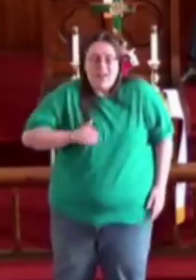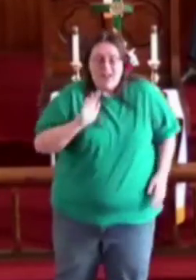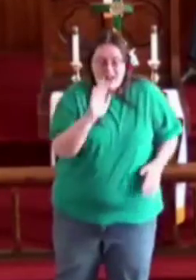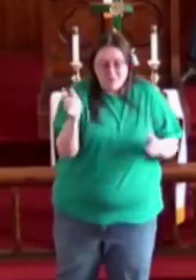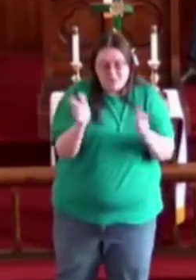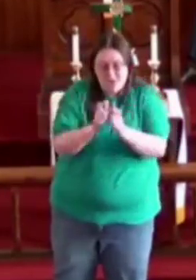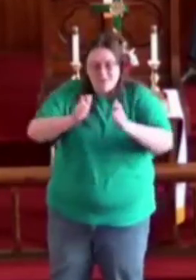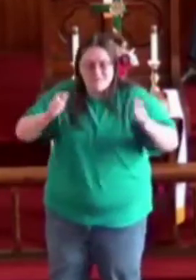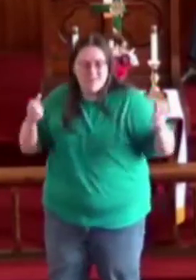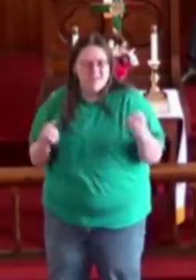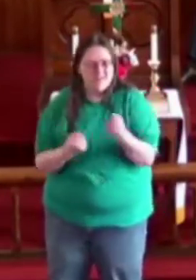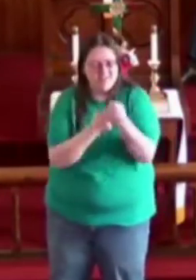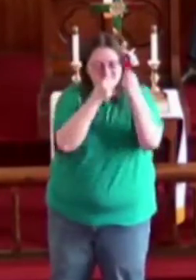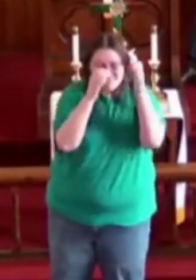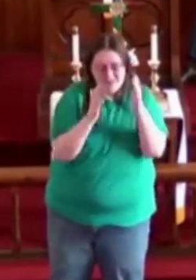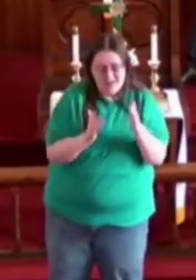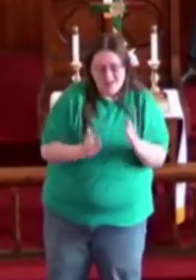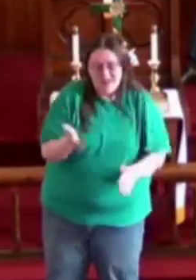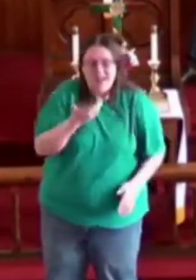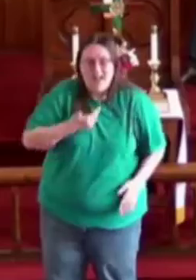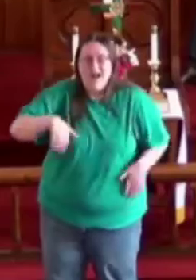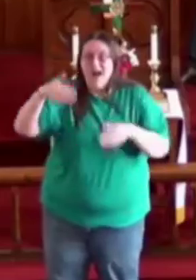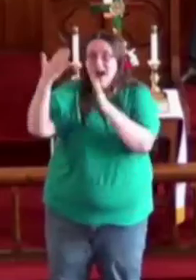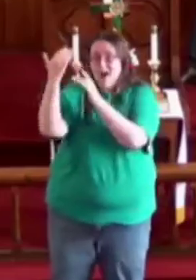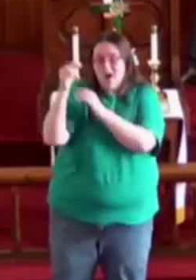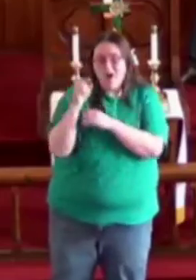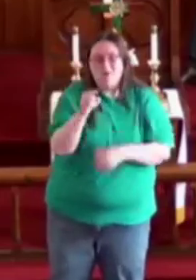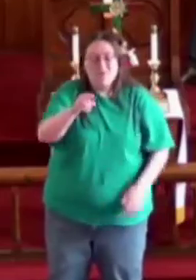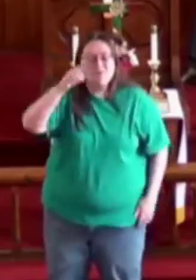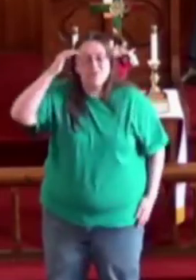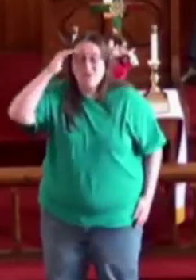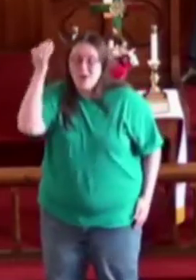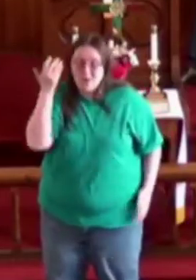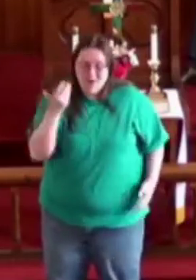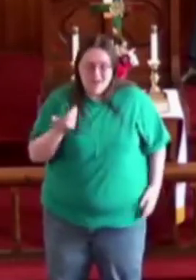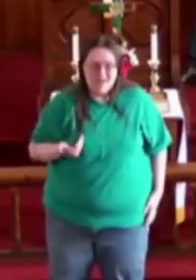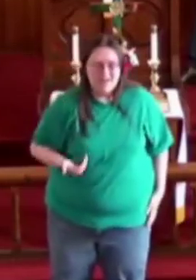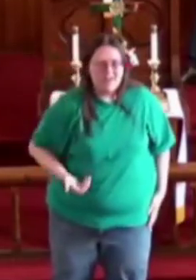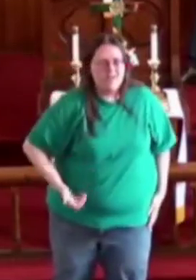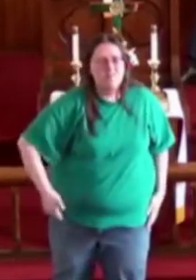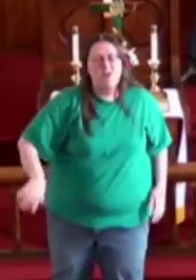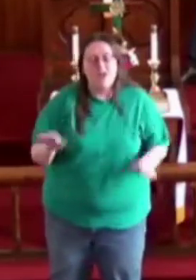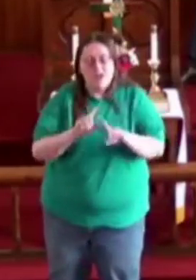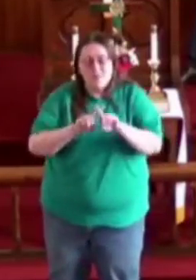I am your biggest fan I hope you know I am